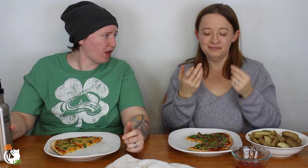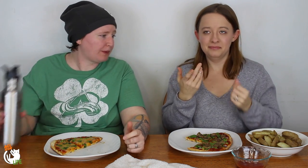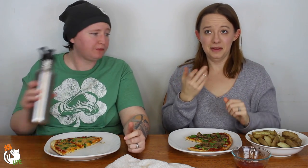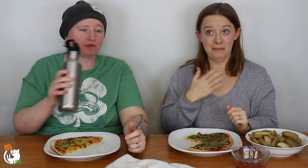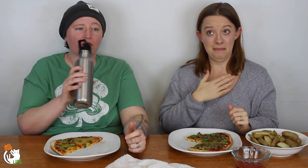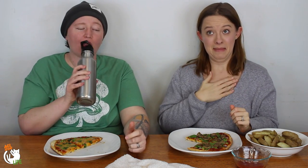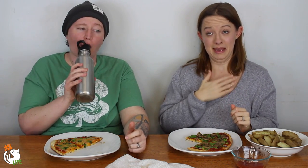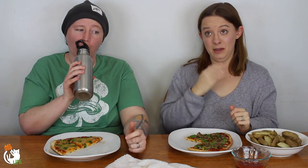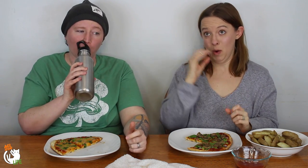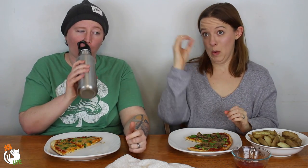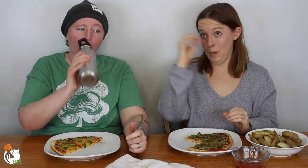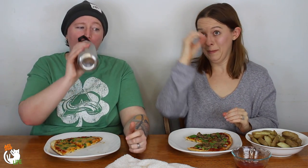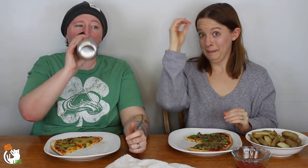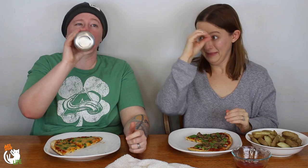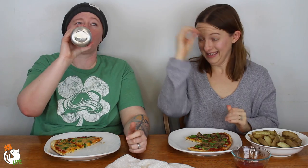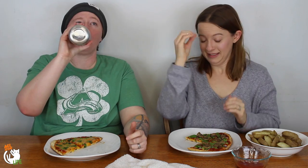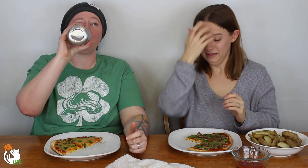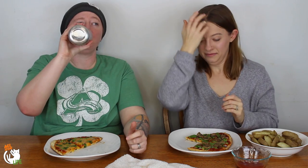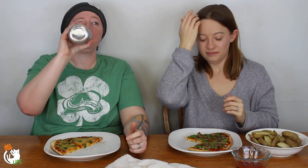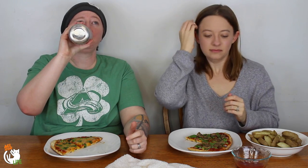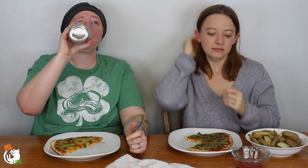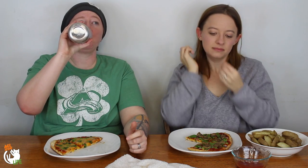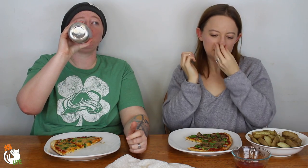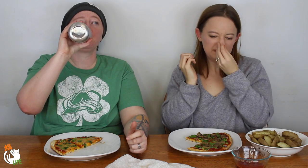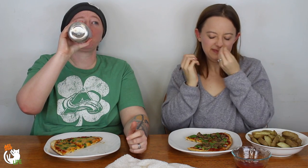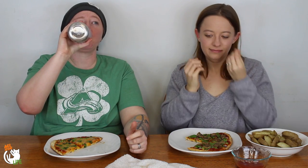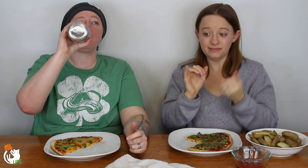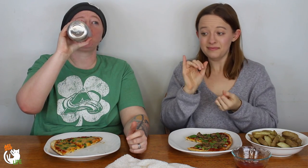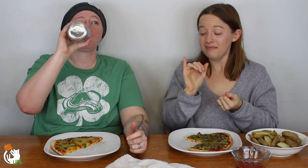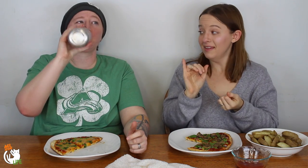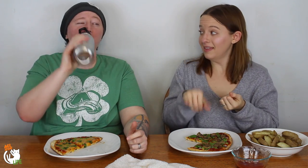In my opinion...